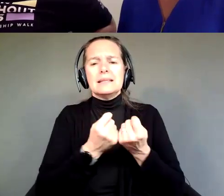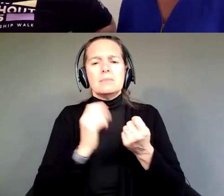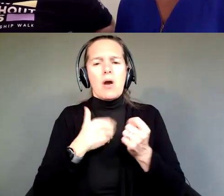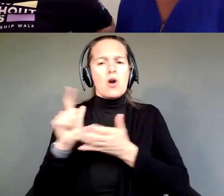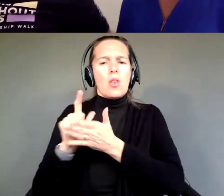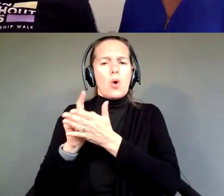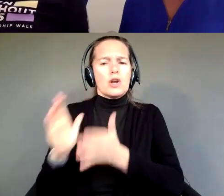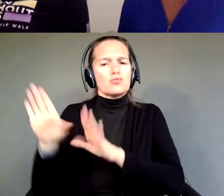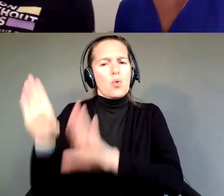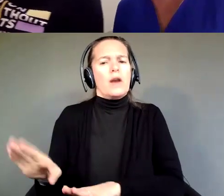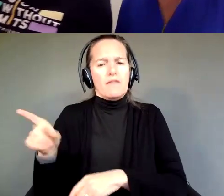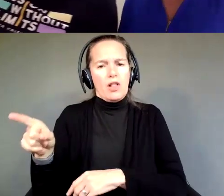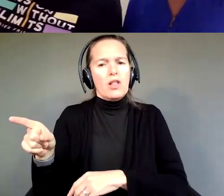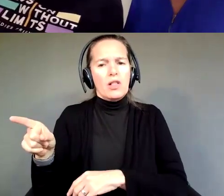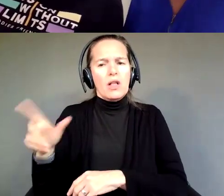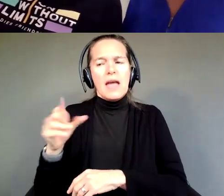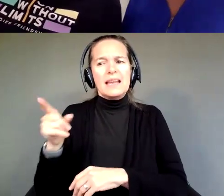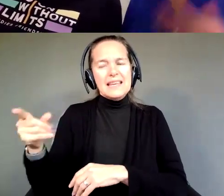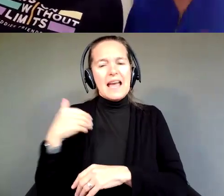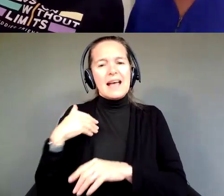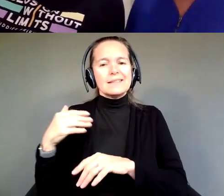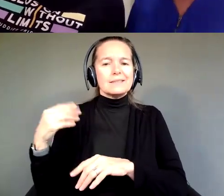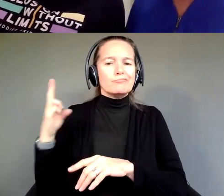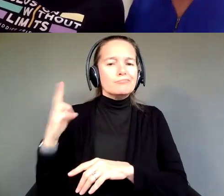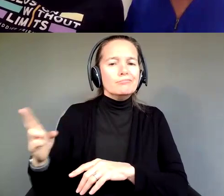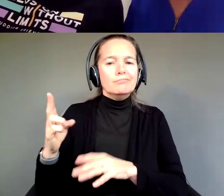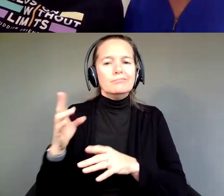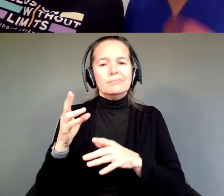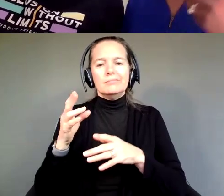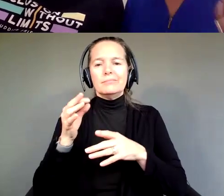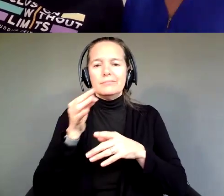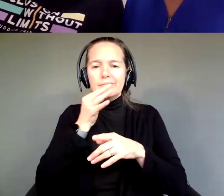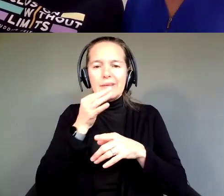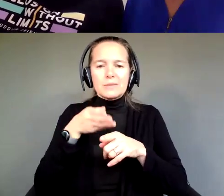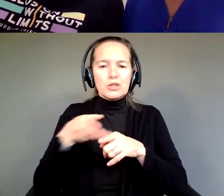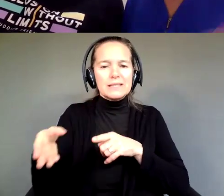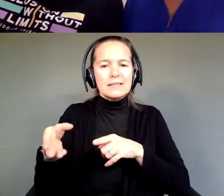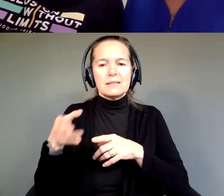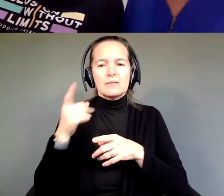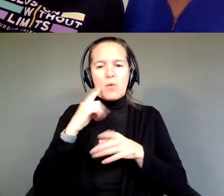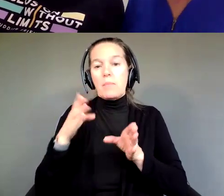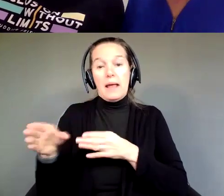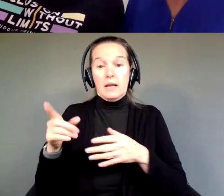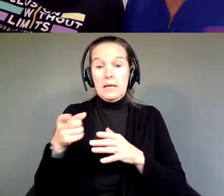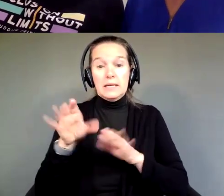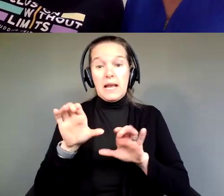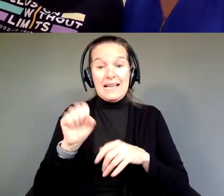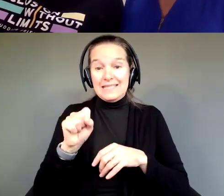And I think with him having a background and expertise in special needs planning he did our estate planning; he did Shawn's Guardian Advocacy.